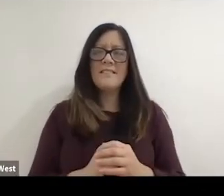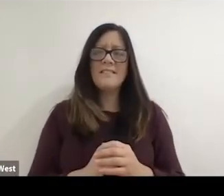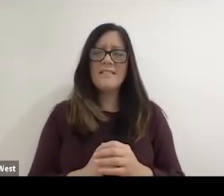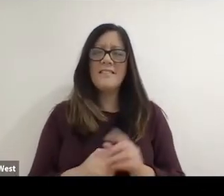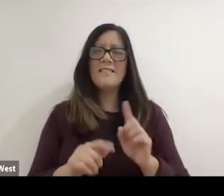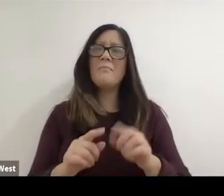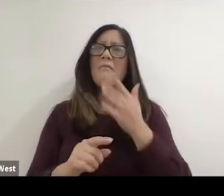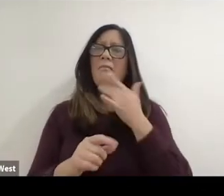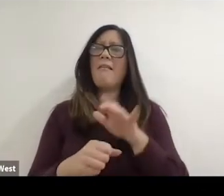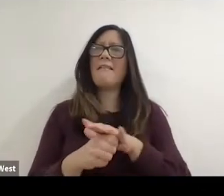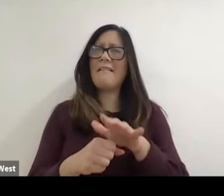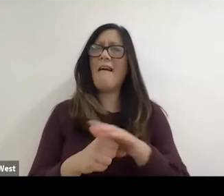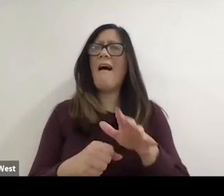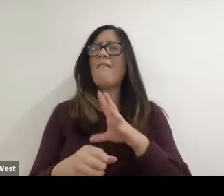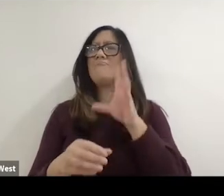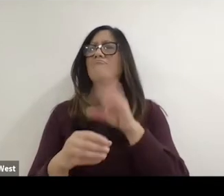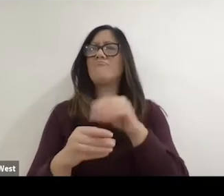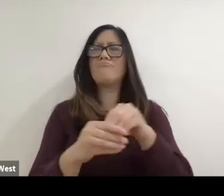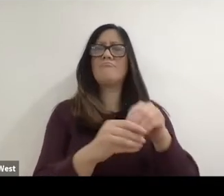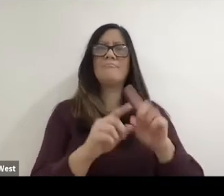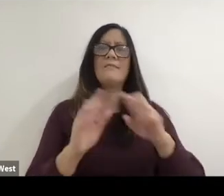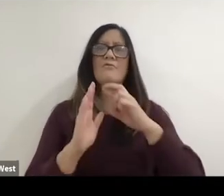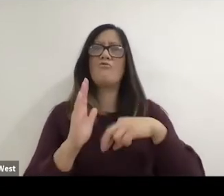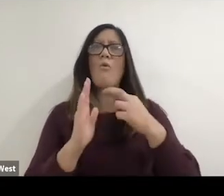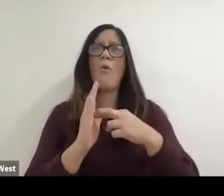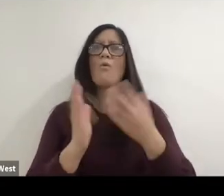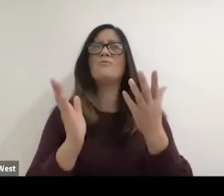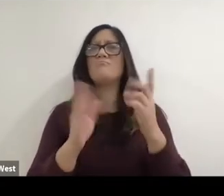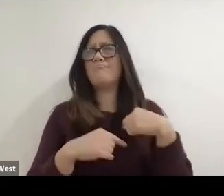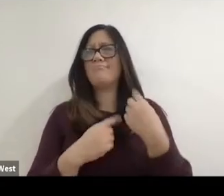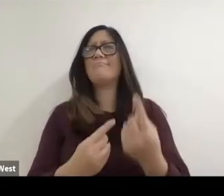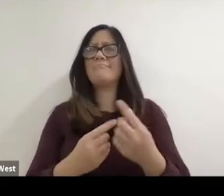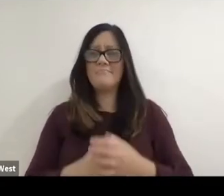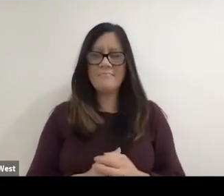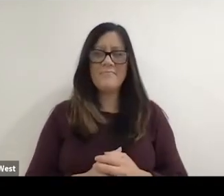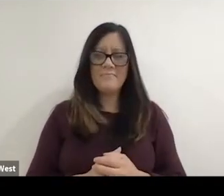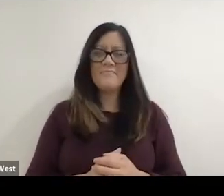But I was fortunate enough to serve in a number of roles throughout the years.